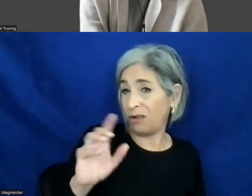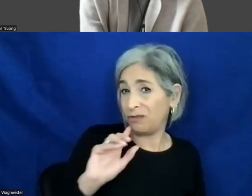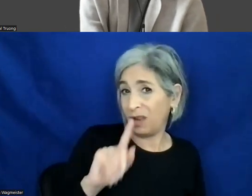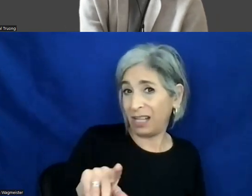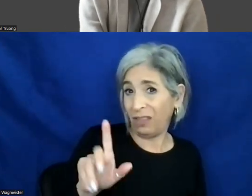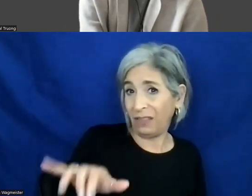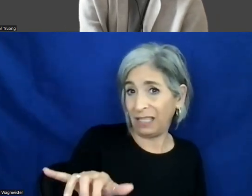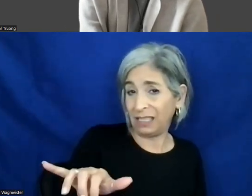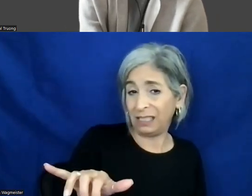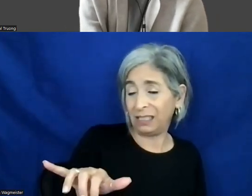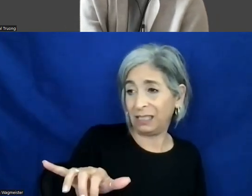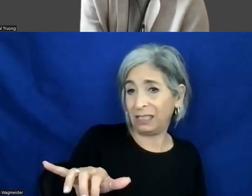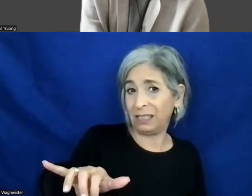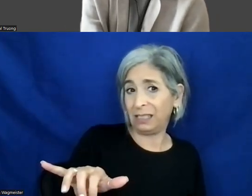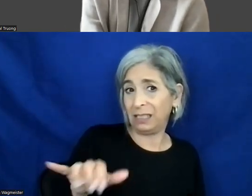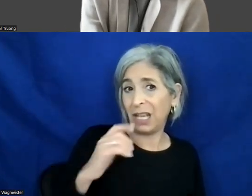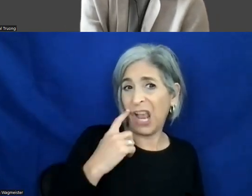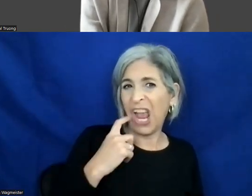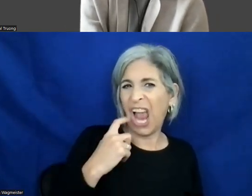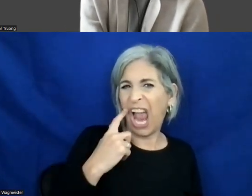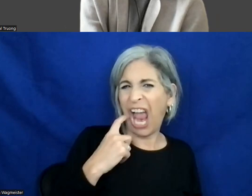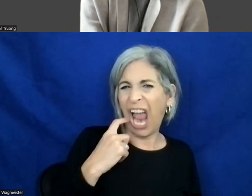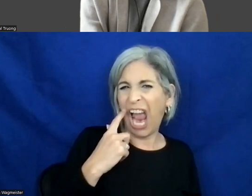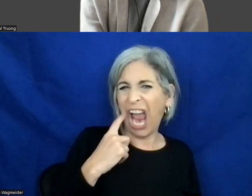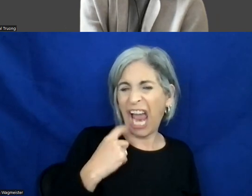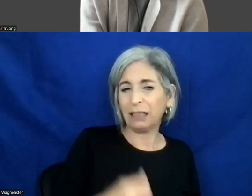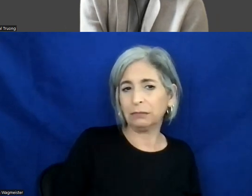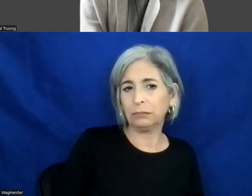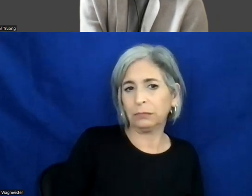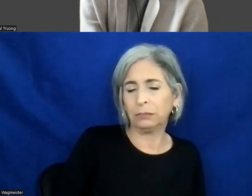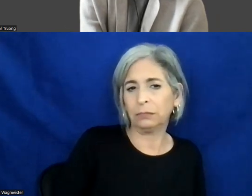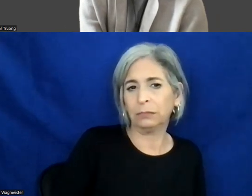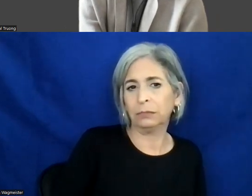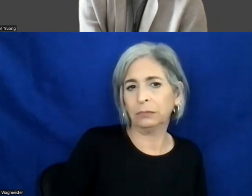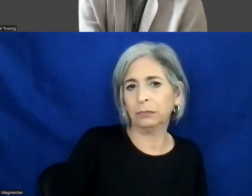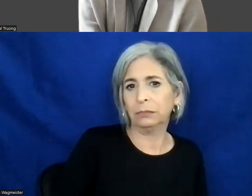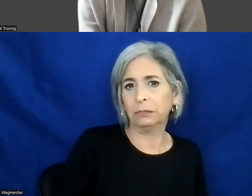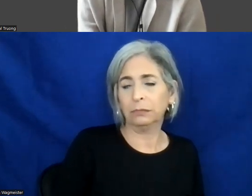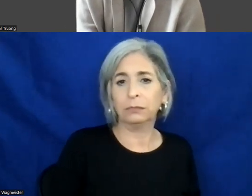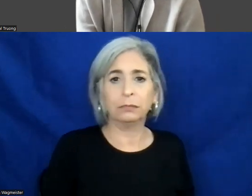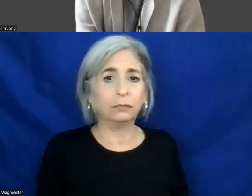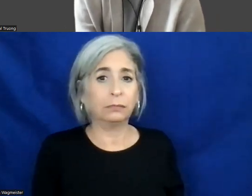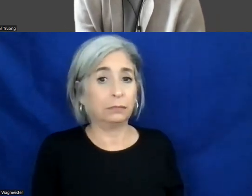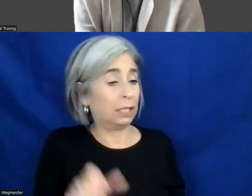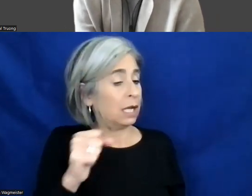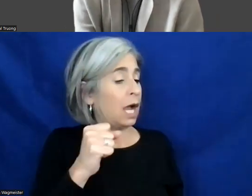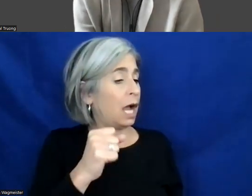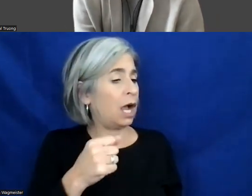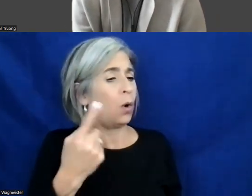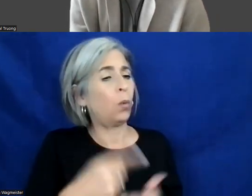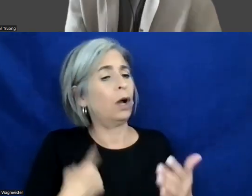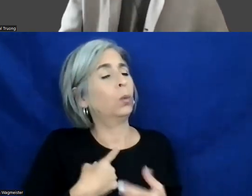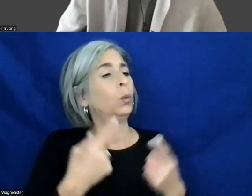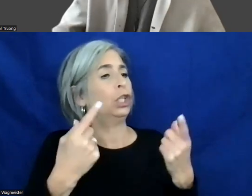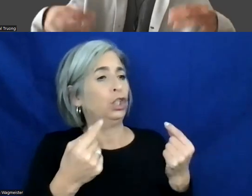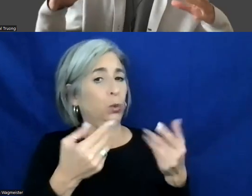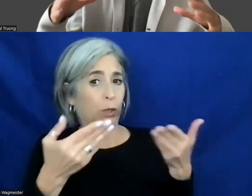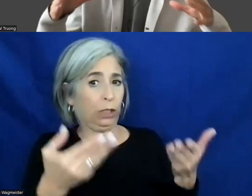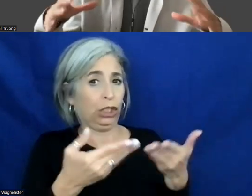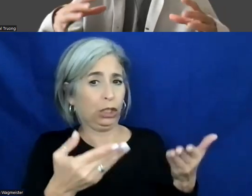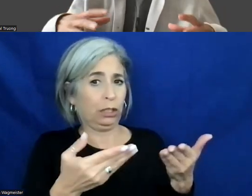how our engaging parts and reports work together? >> LOYAL TRUONG: What we do here, is that our team